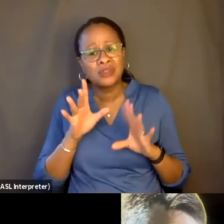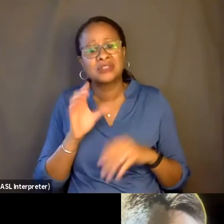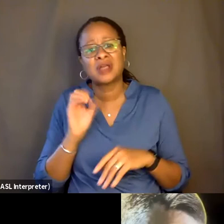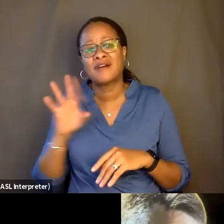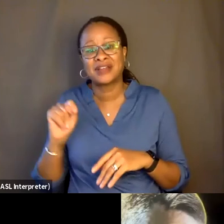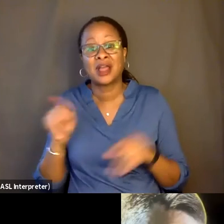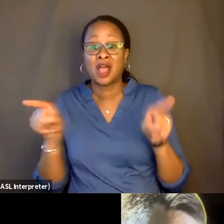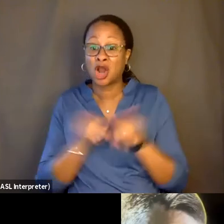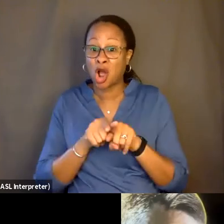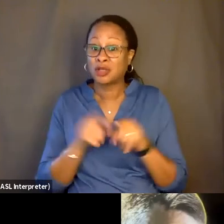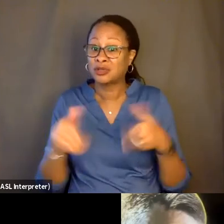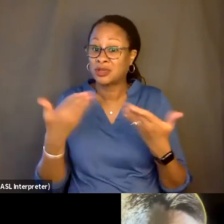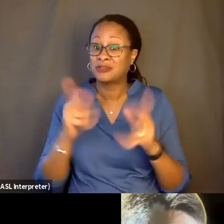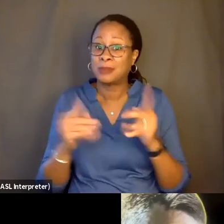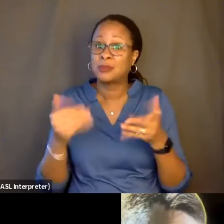new ways of seeing things.